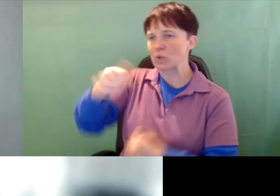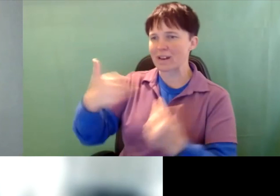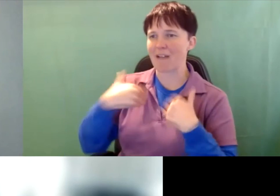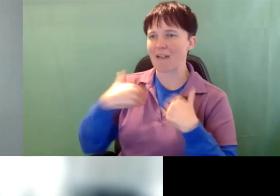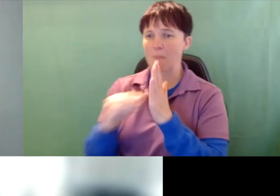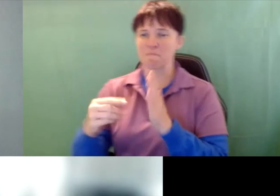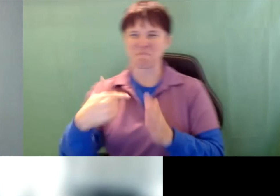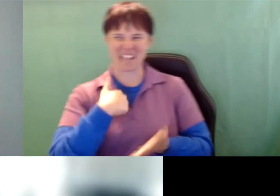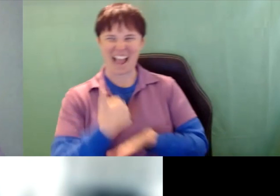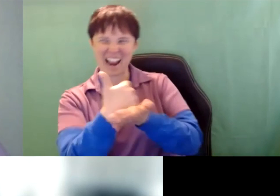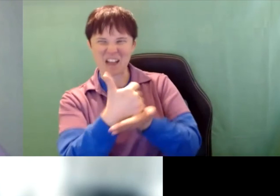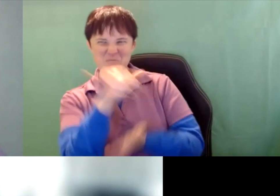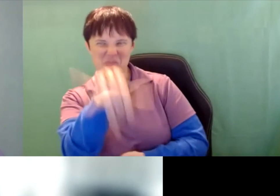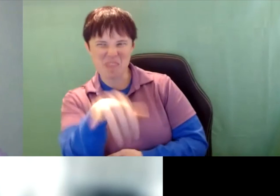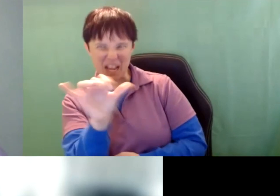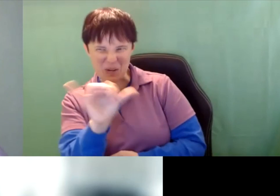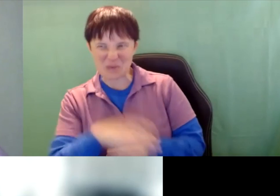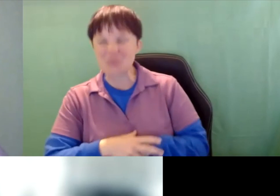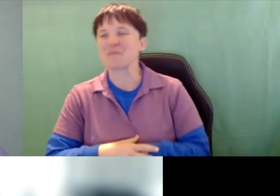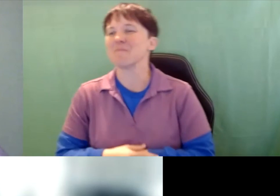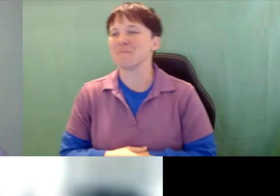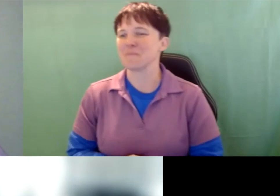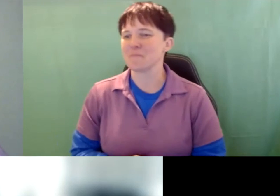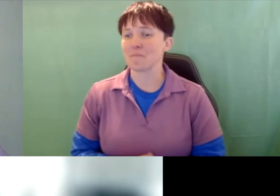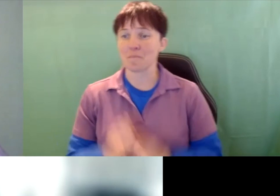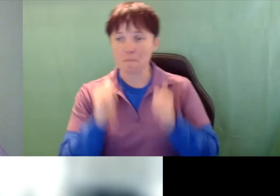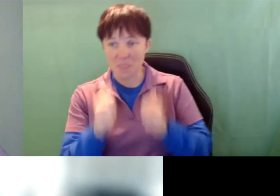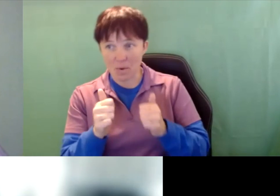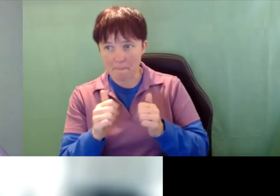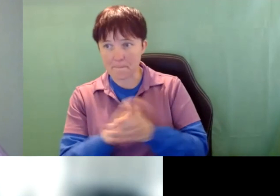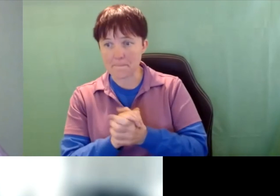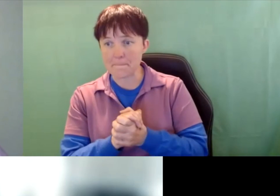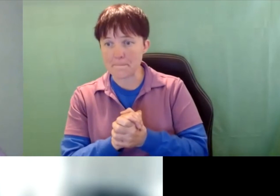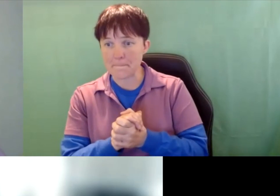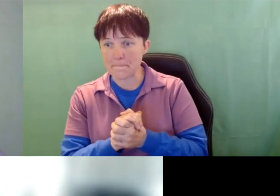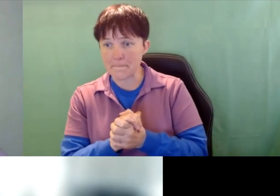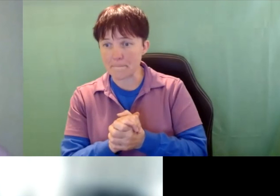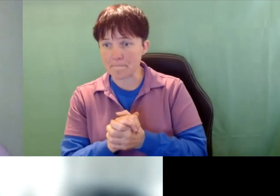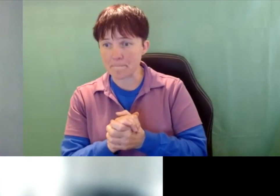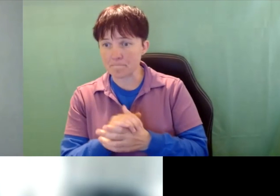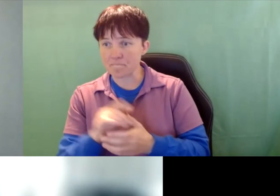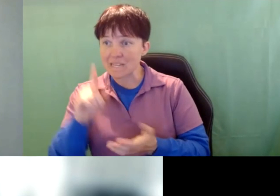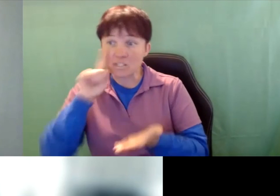Jen Gettelman: And I can help you with that, too. Alright, is there research that proves